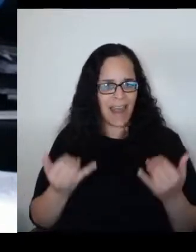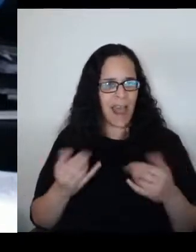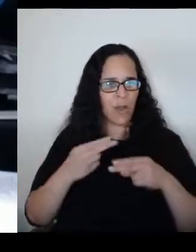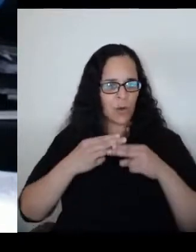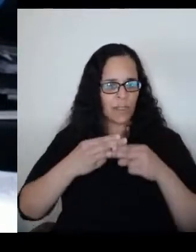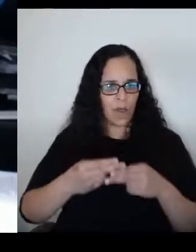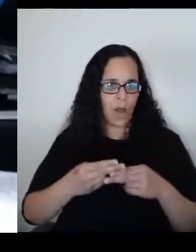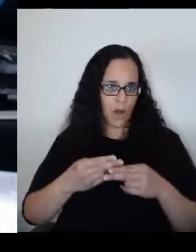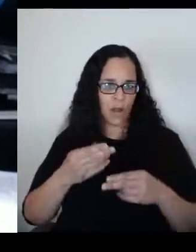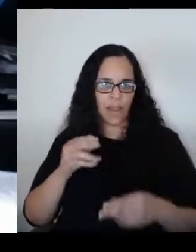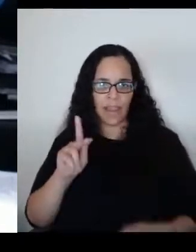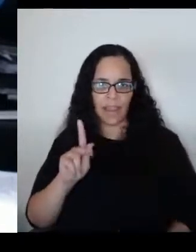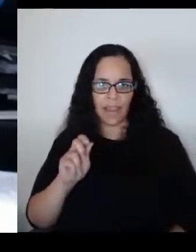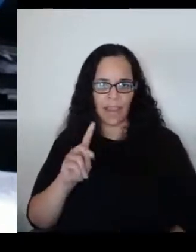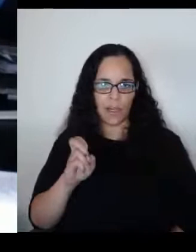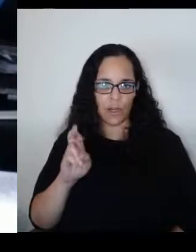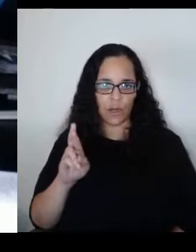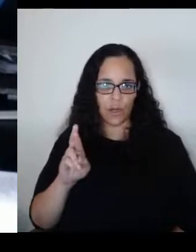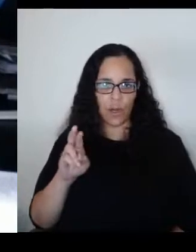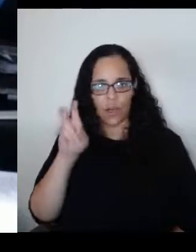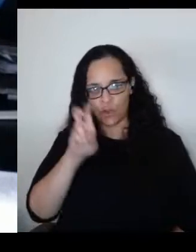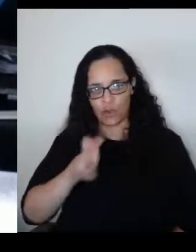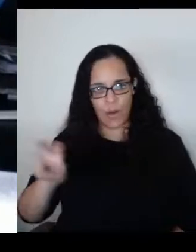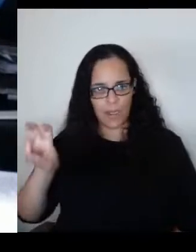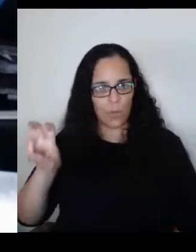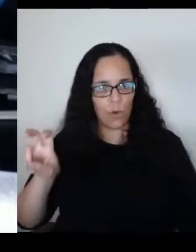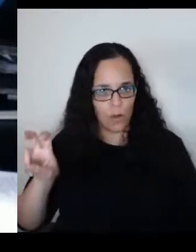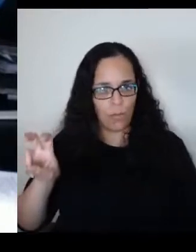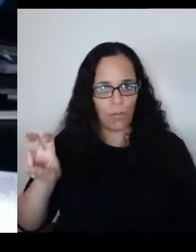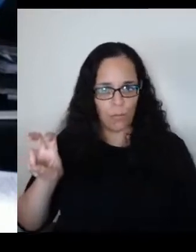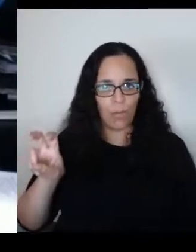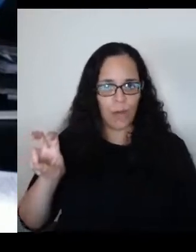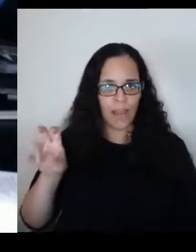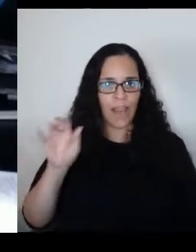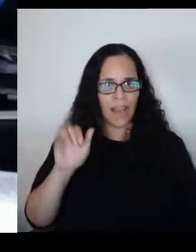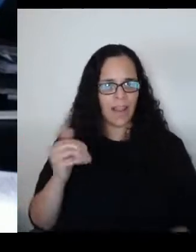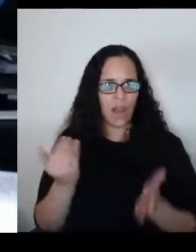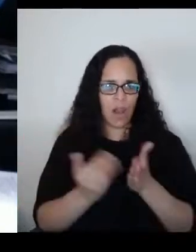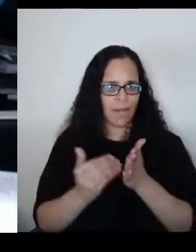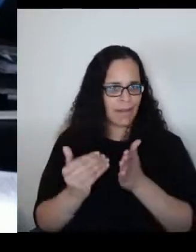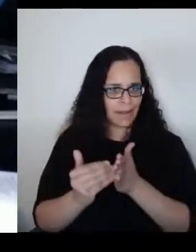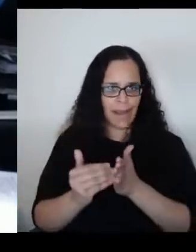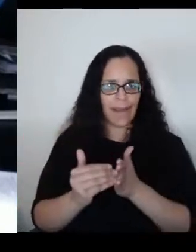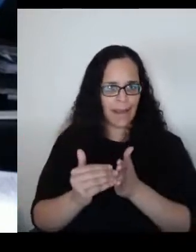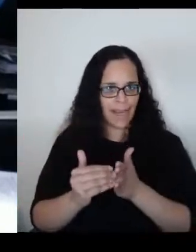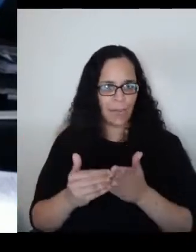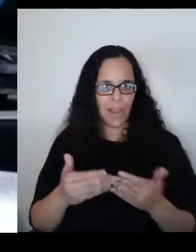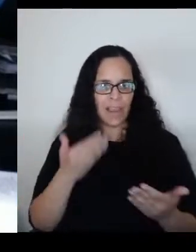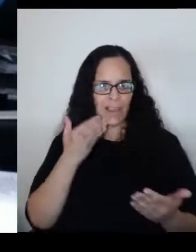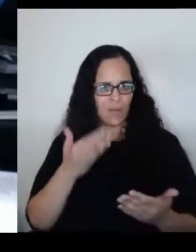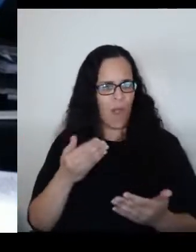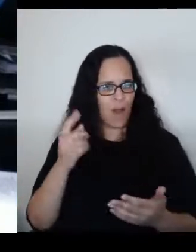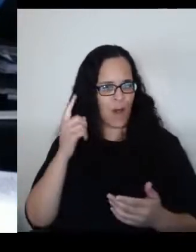And that is often a very well-received when you talk to people.